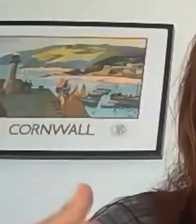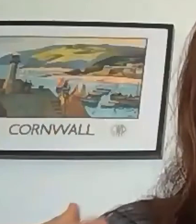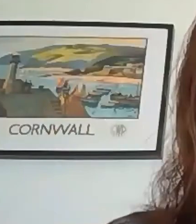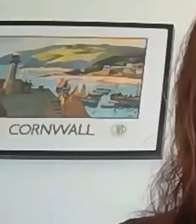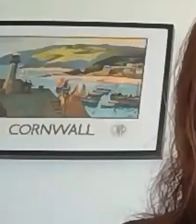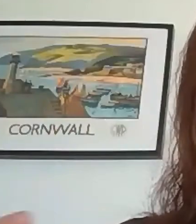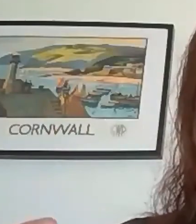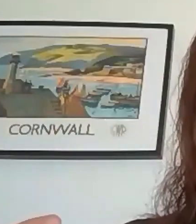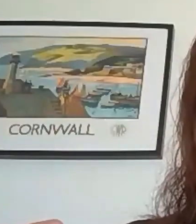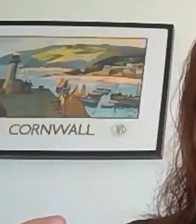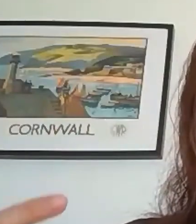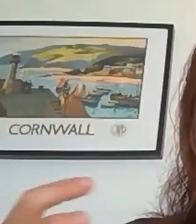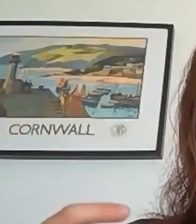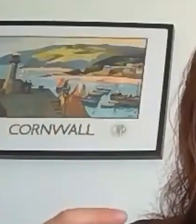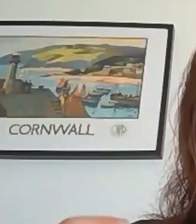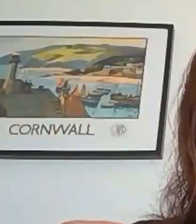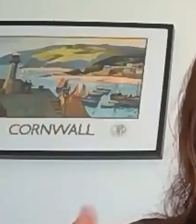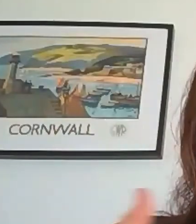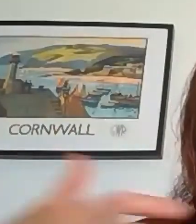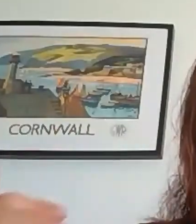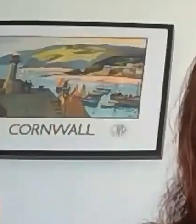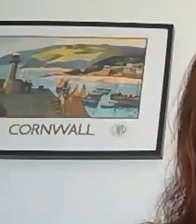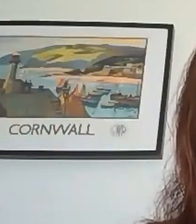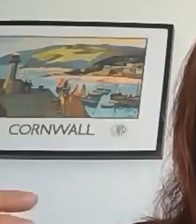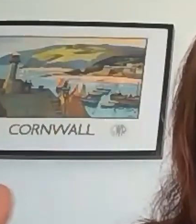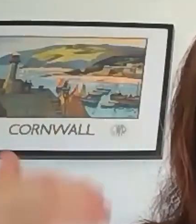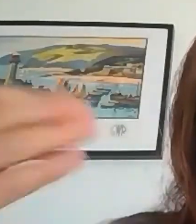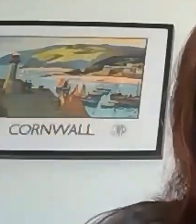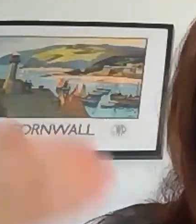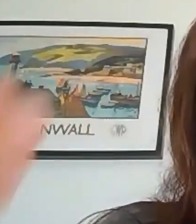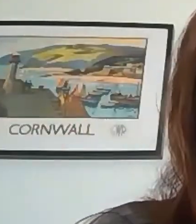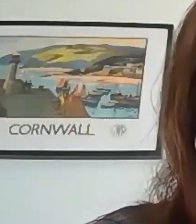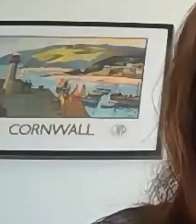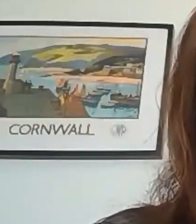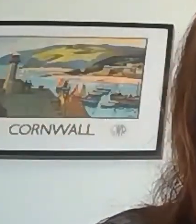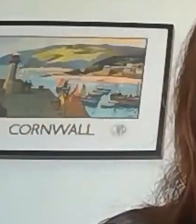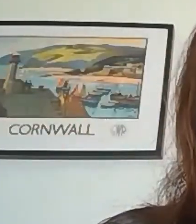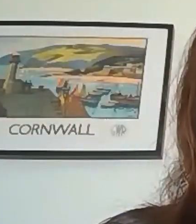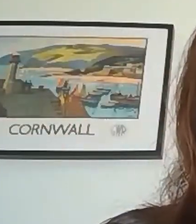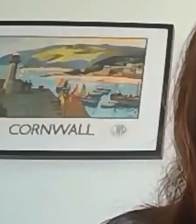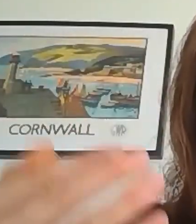but there's also a feeling of this traditions and we're breaking those barriers